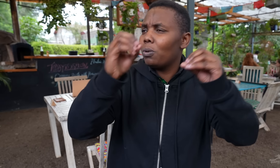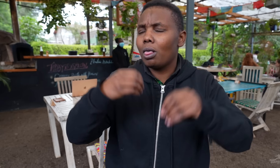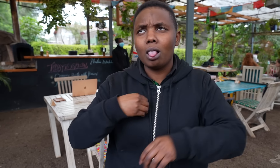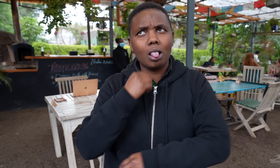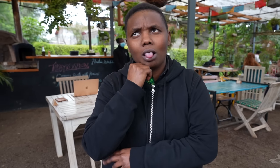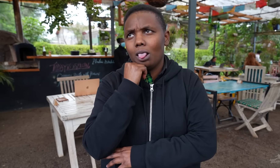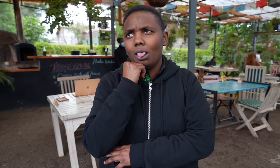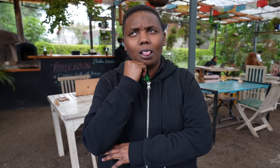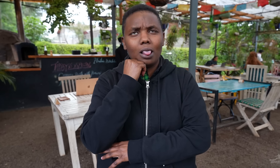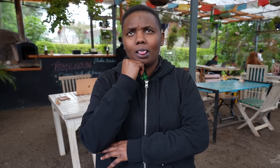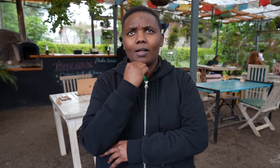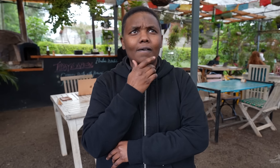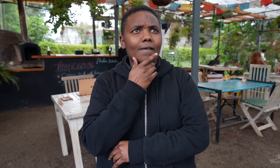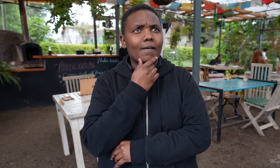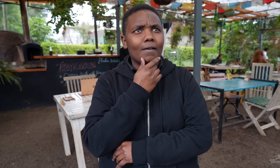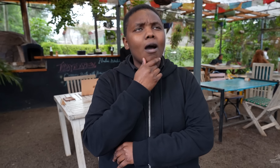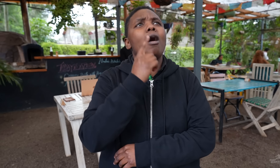I waited a long time